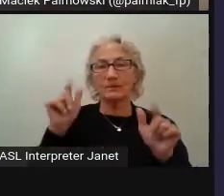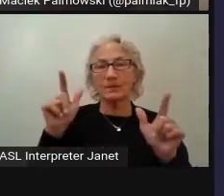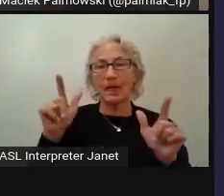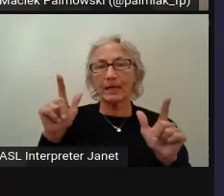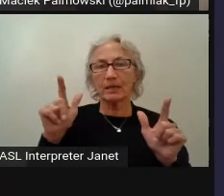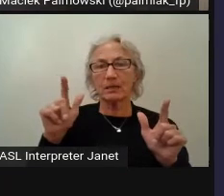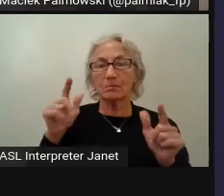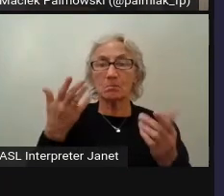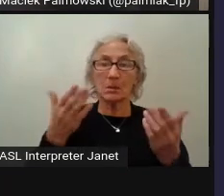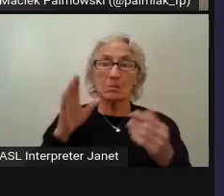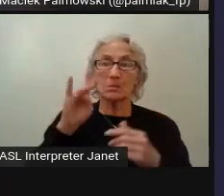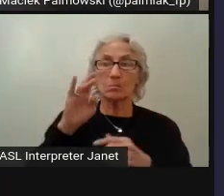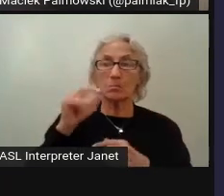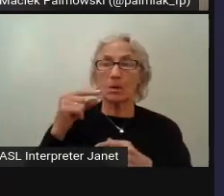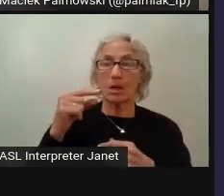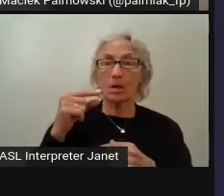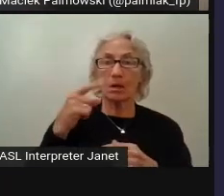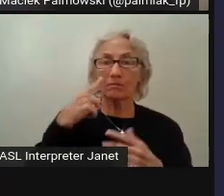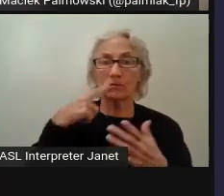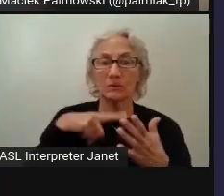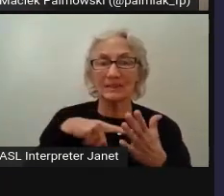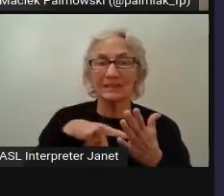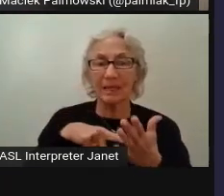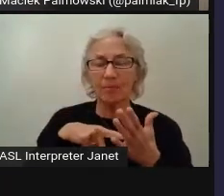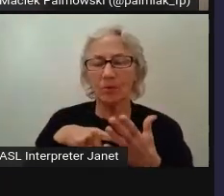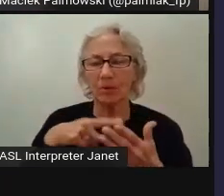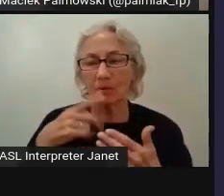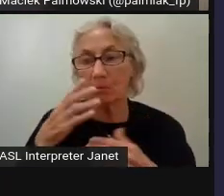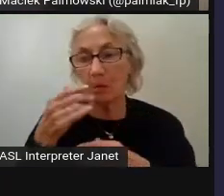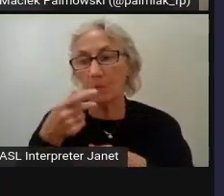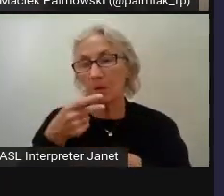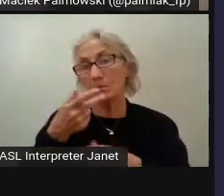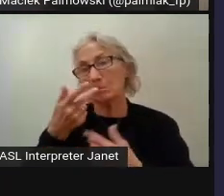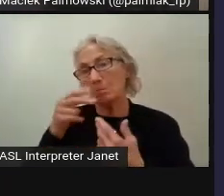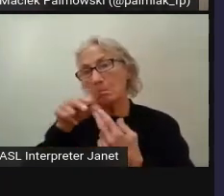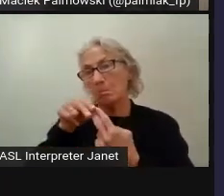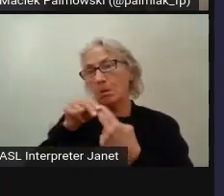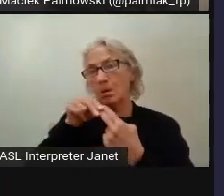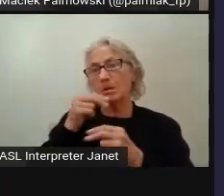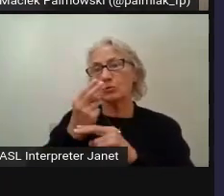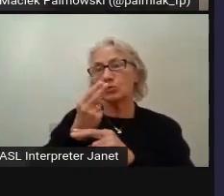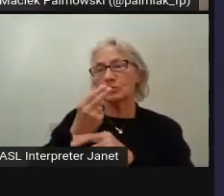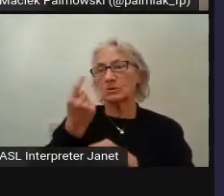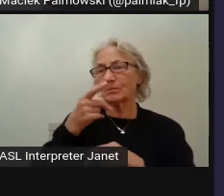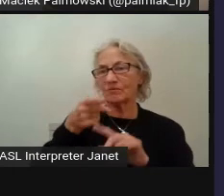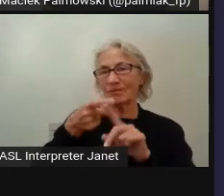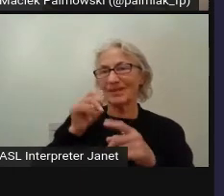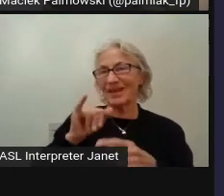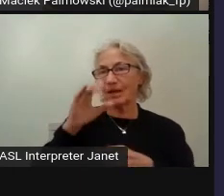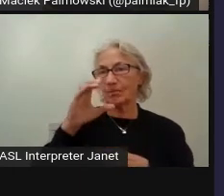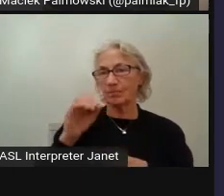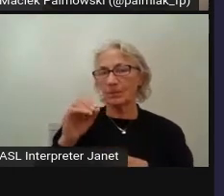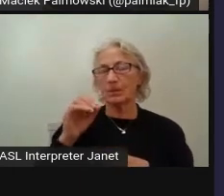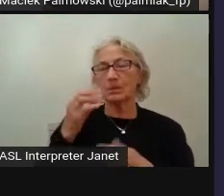because we used something from the contact page. Probably we will miss it using the browser tool.